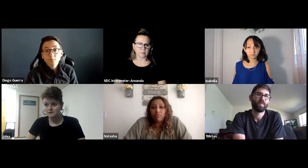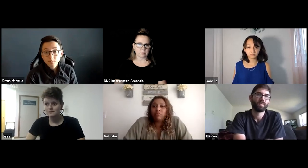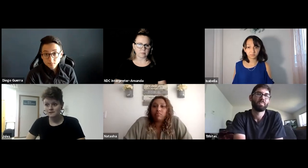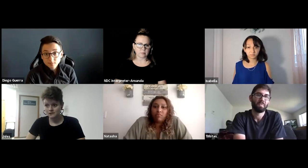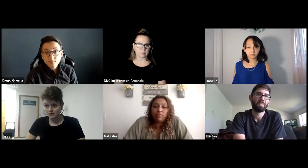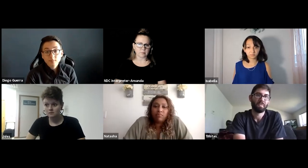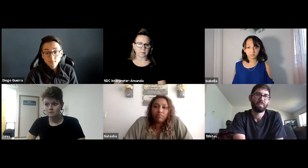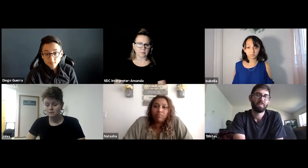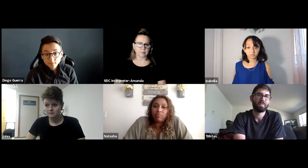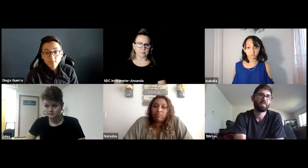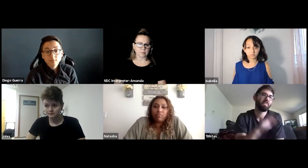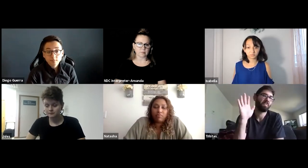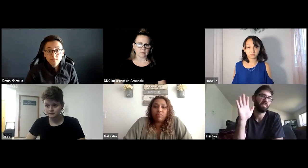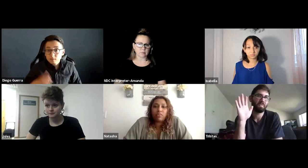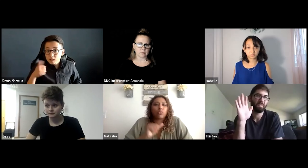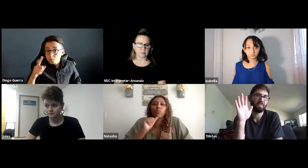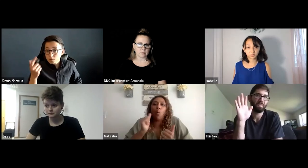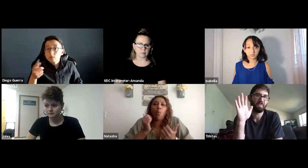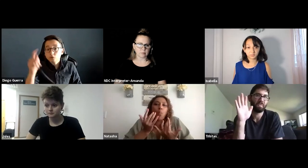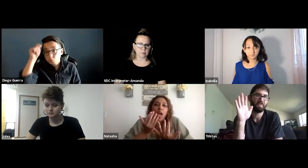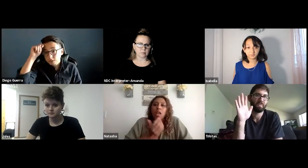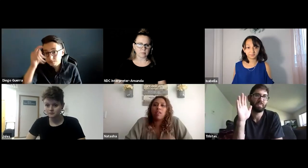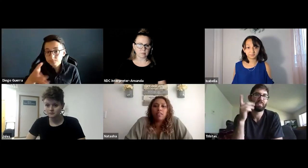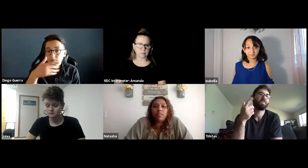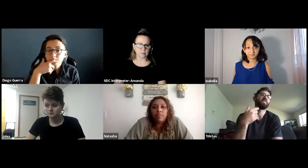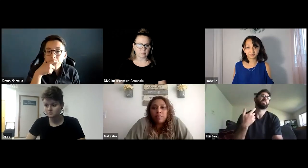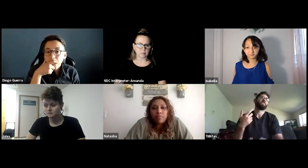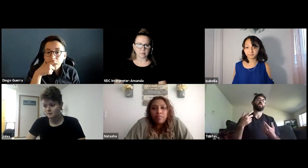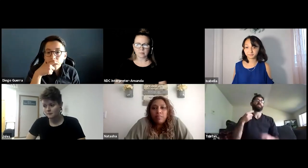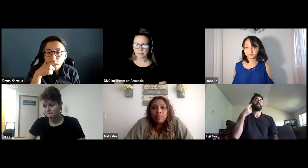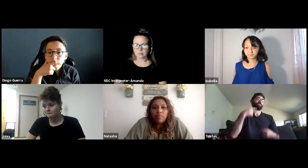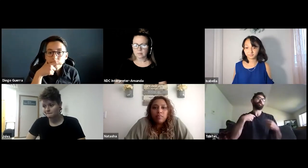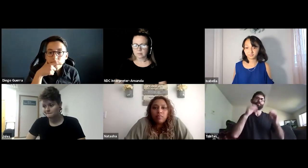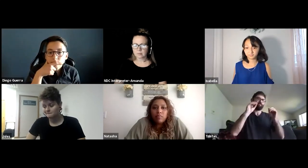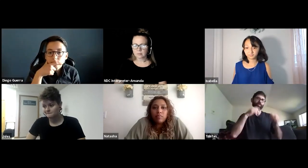Going through that process and doing what I did made it much easier. So don't wait.